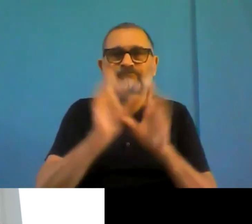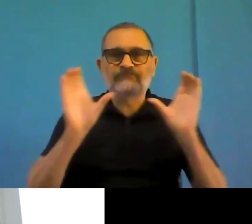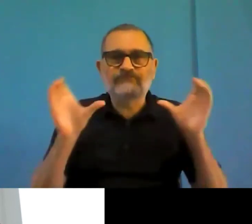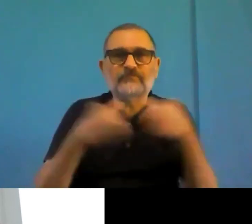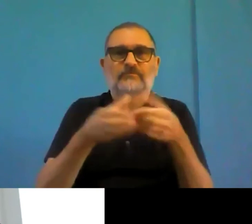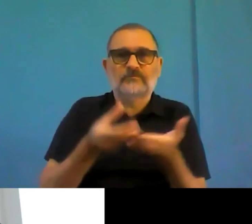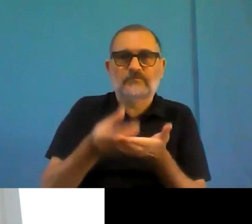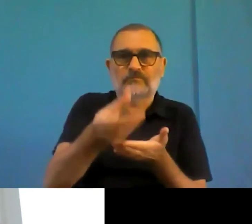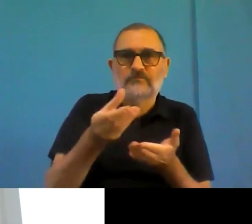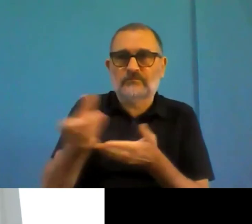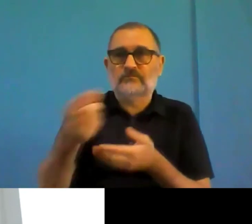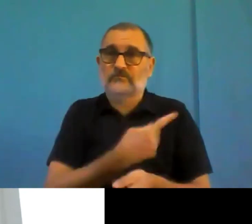to fix them.